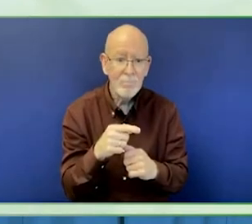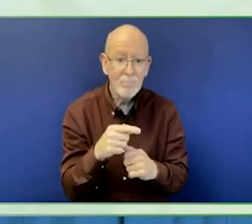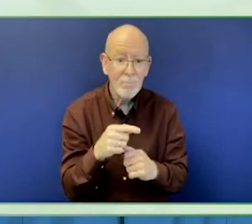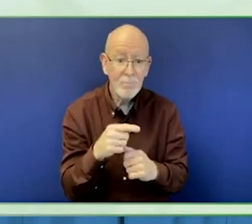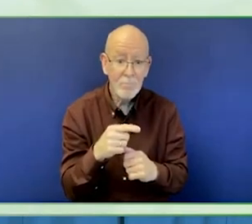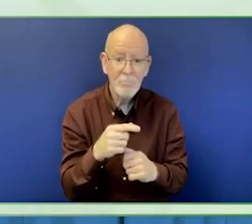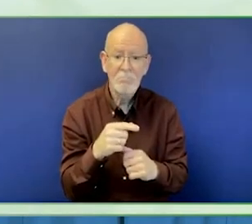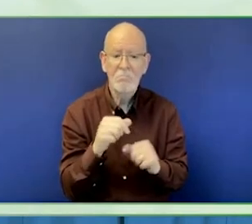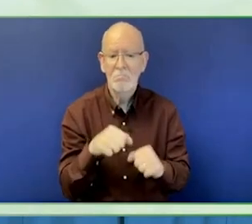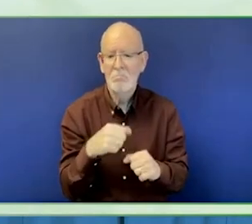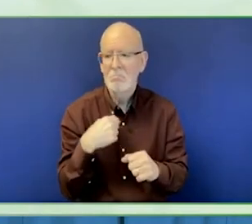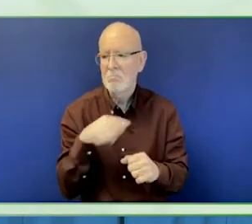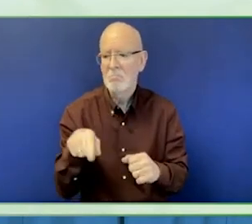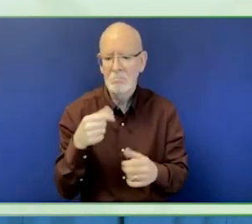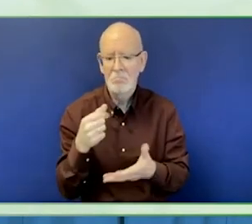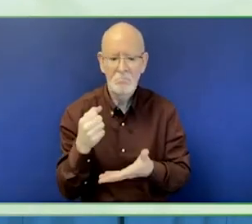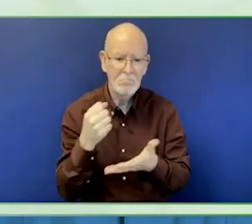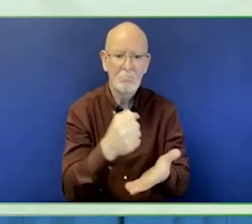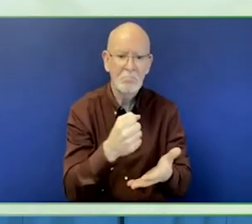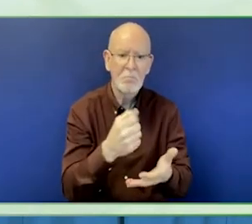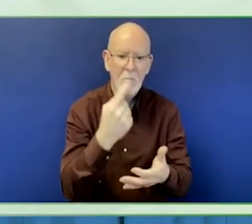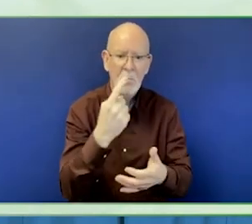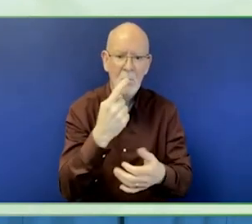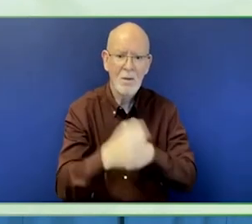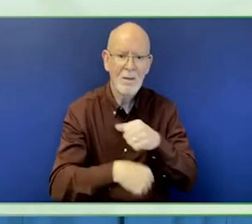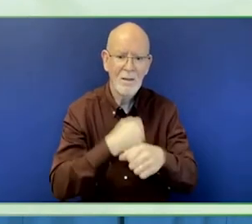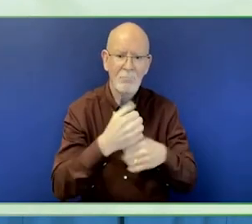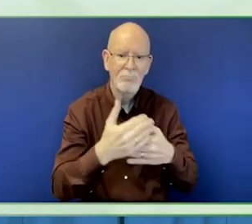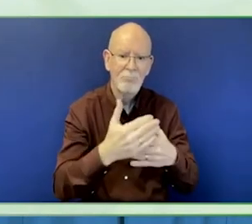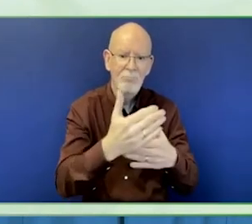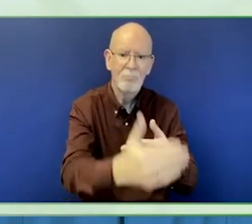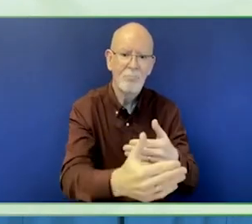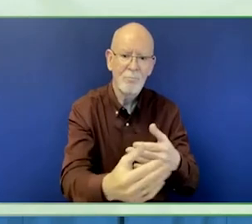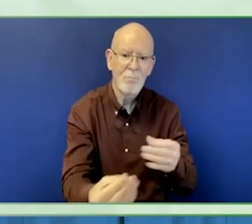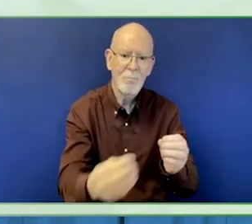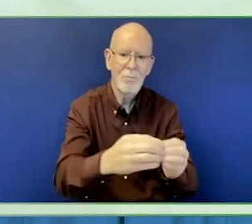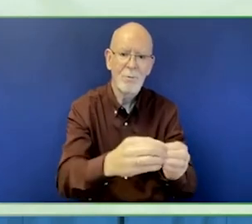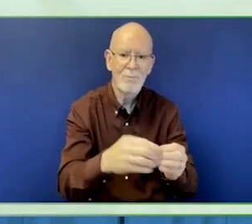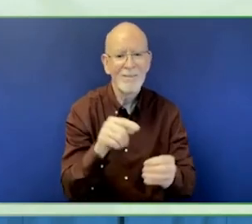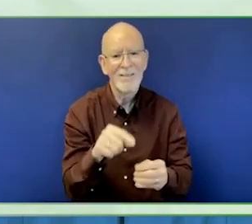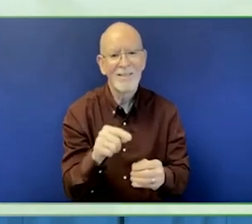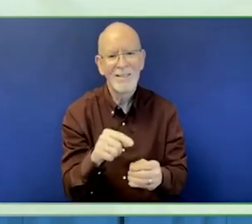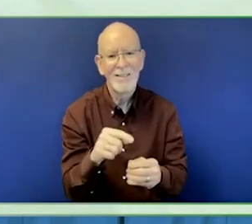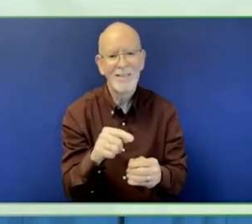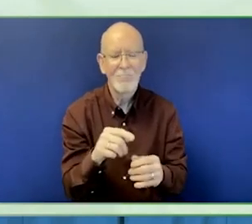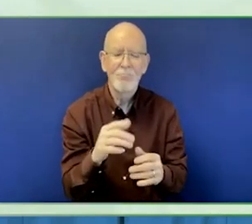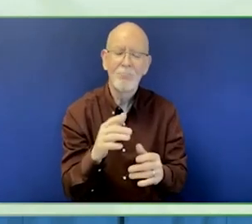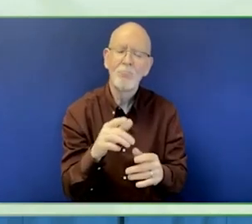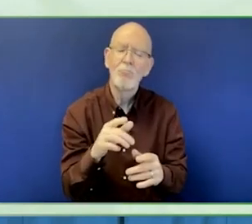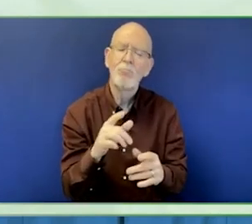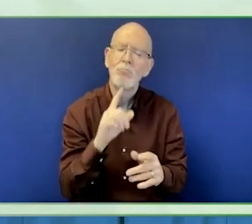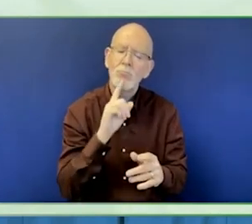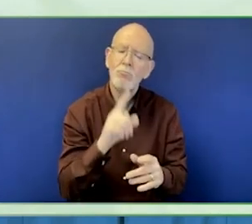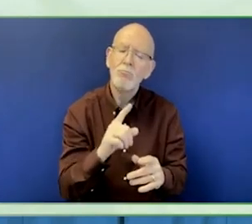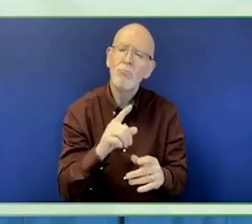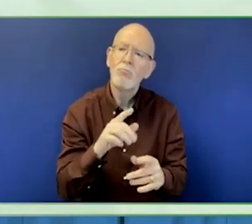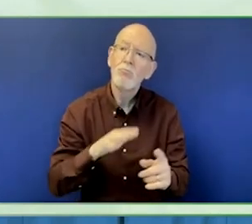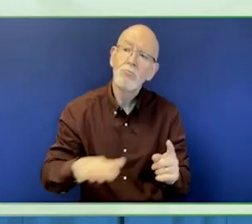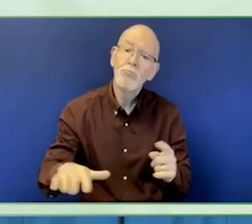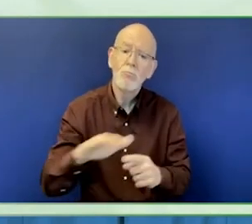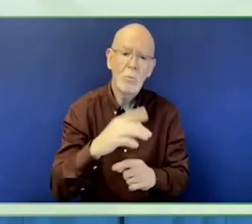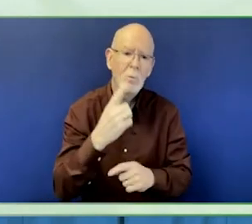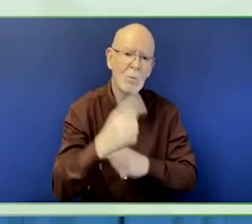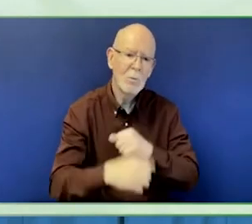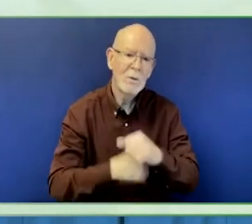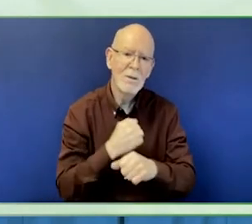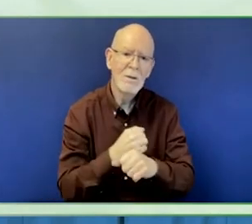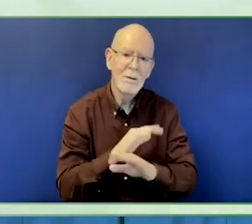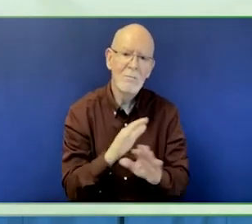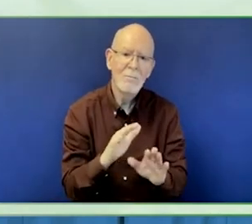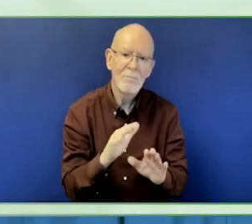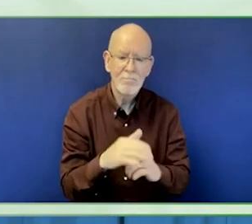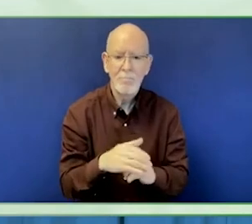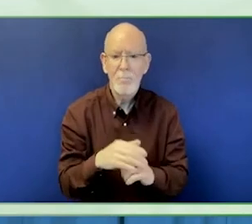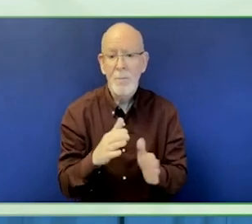The invited grant program has three focuses, disability rights,